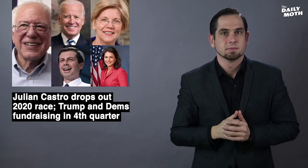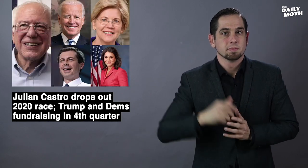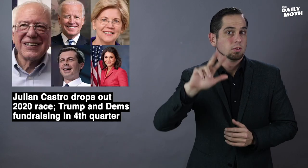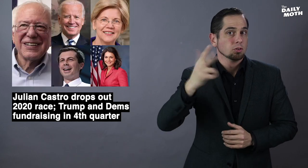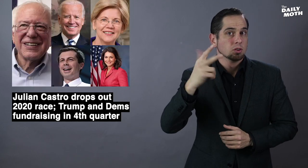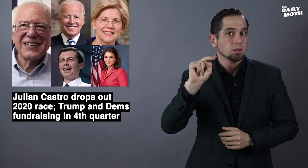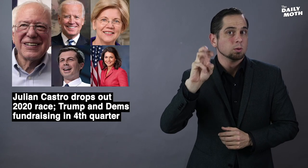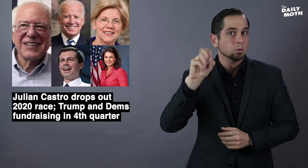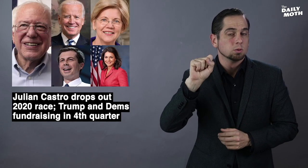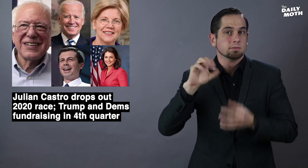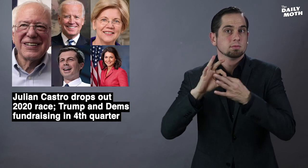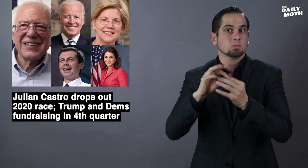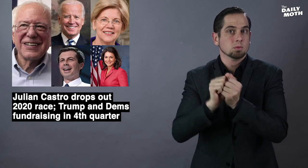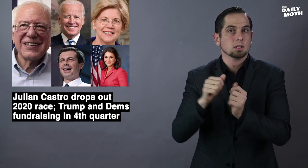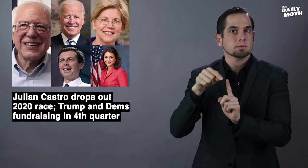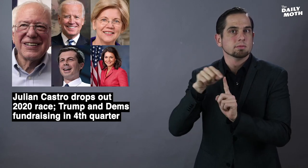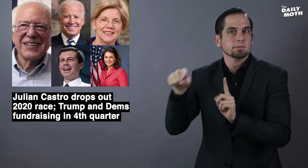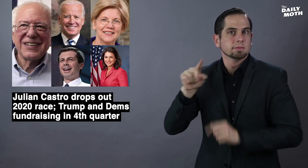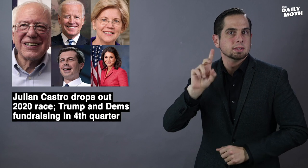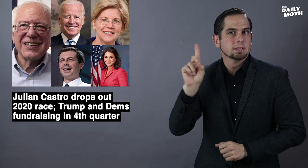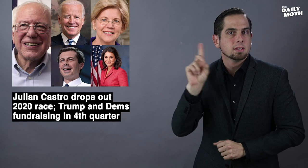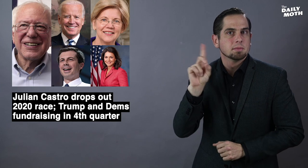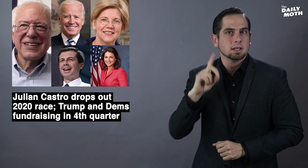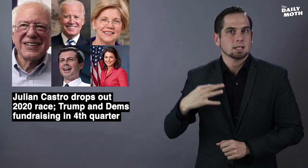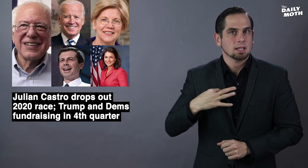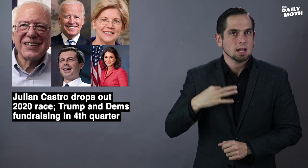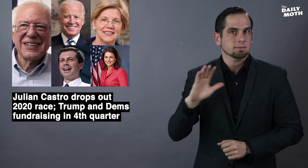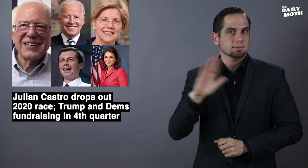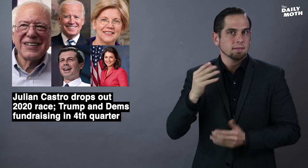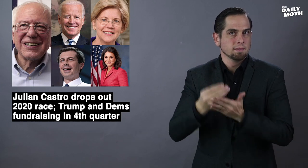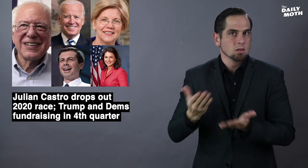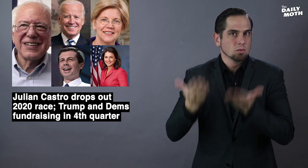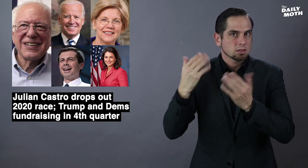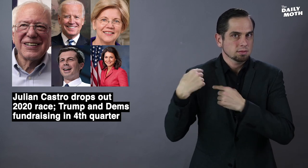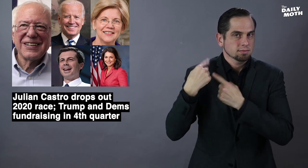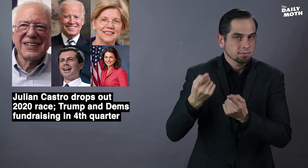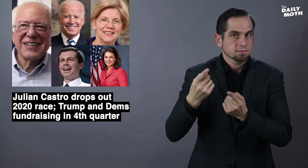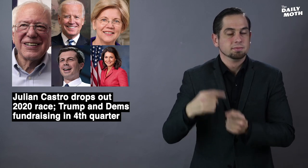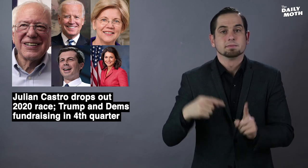The third news is about Democratic candidates' fundraising.